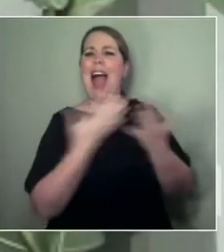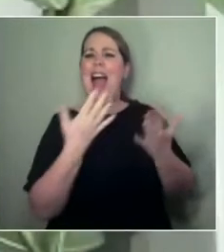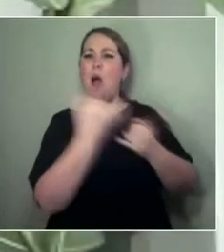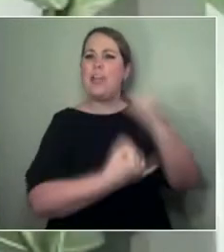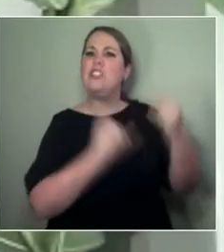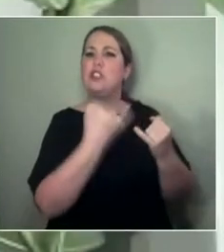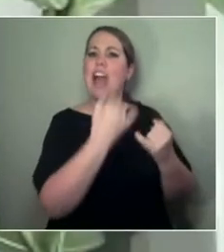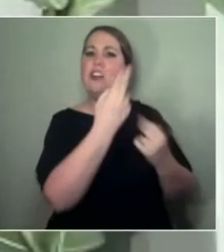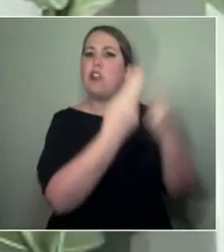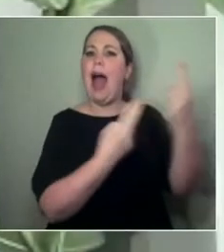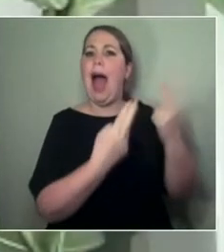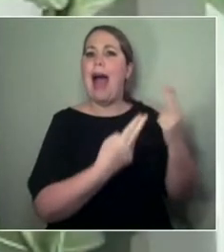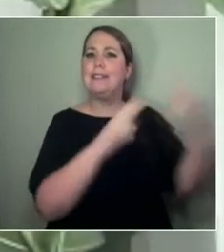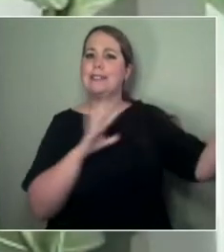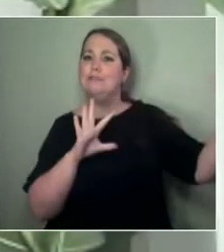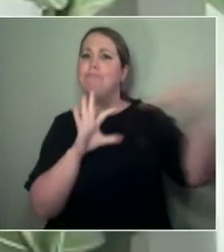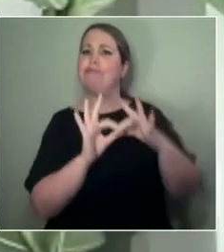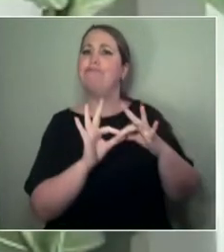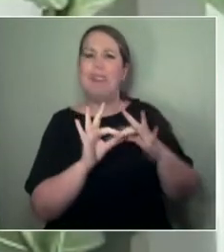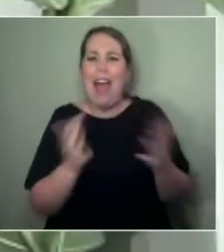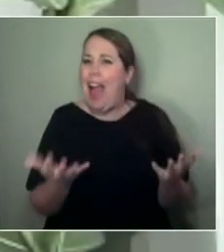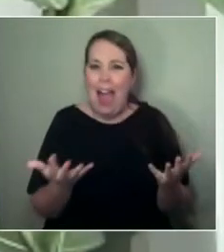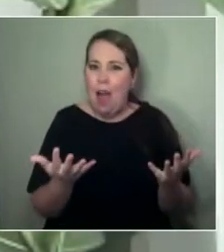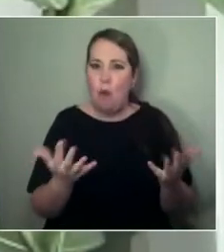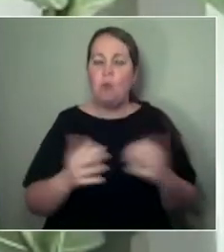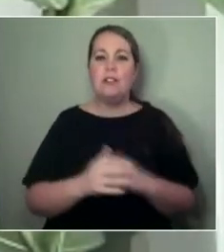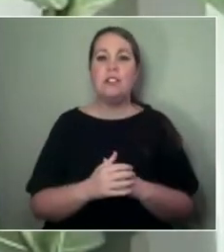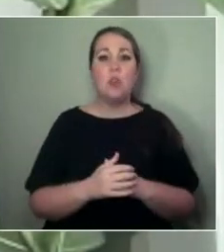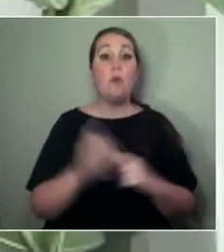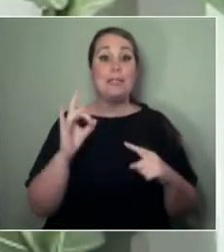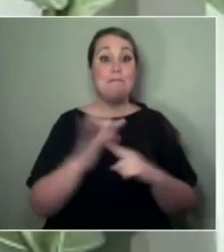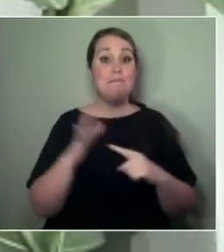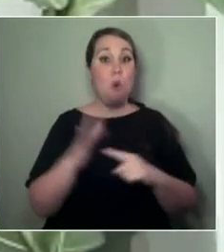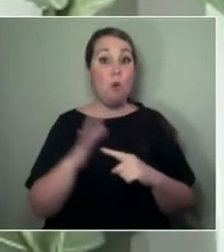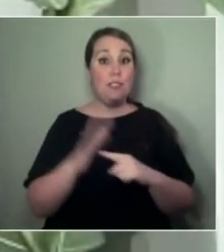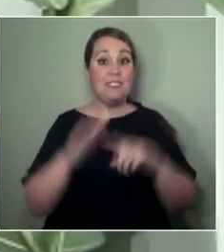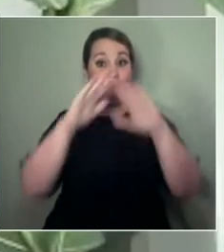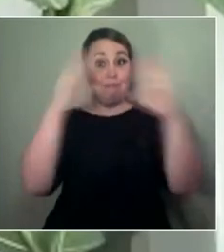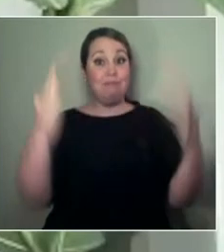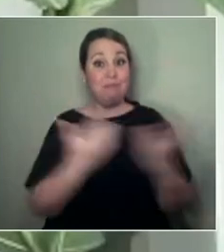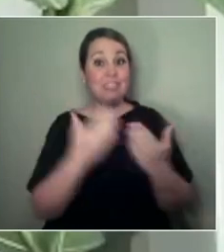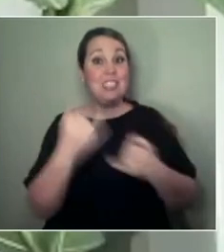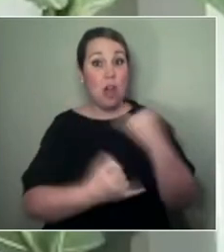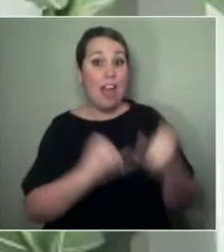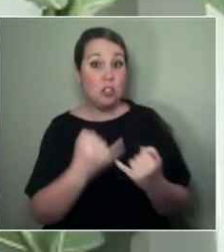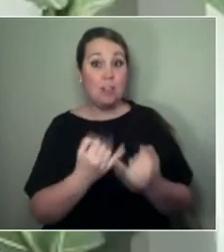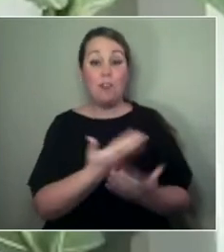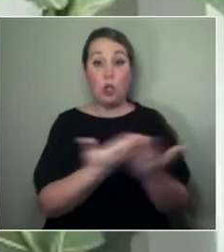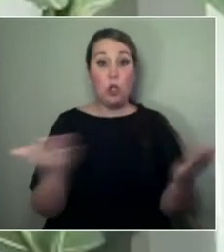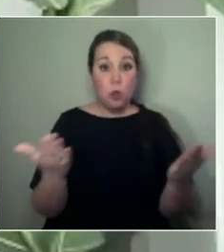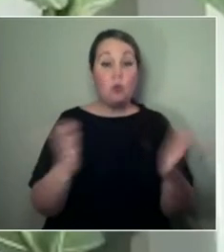But I think it's important around the world. And for you, as artists in New Zealand who are, I can only imagine,